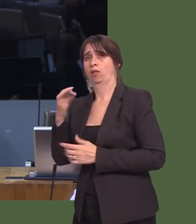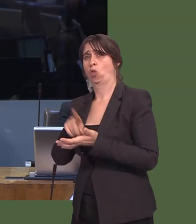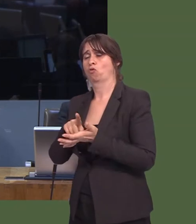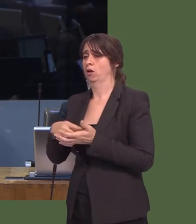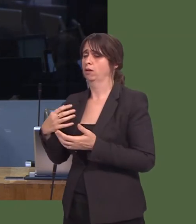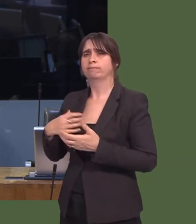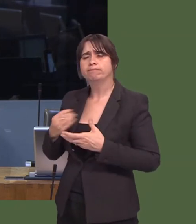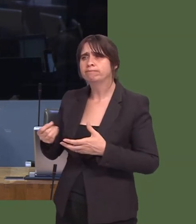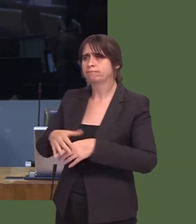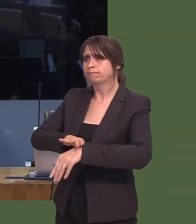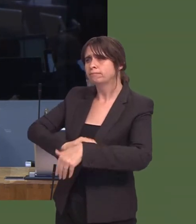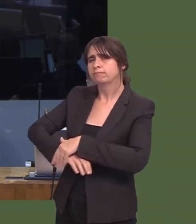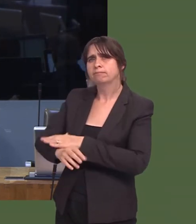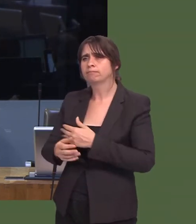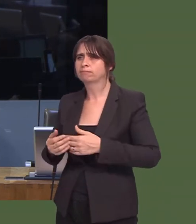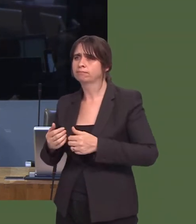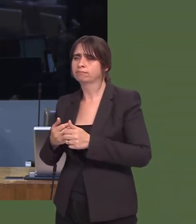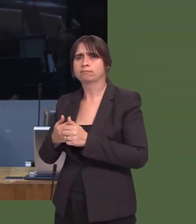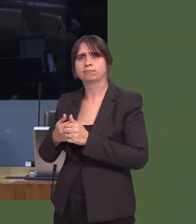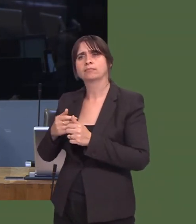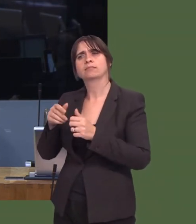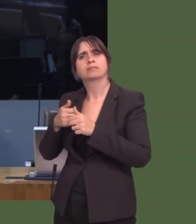yn pwyso am welliannau i wasanaethau iechyd meddwl.